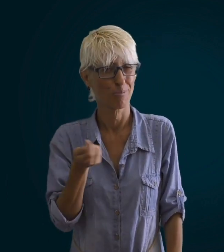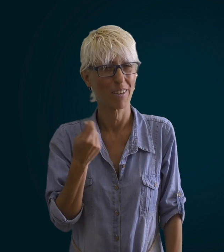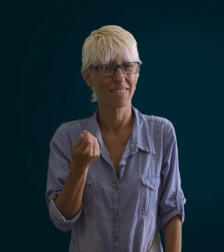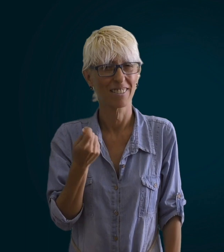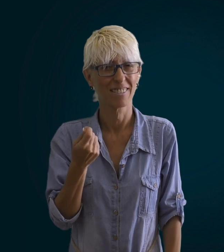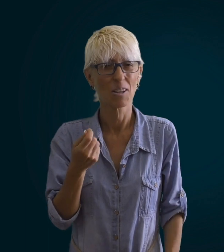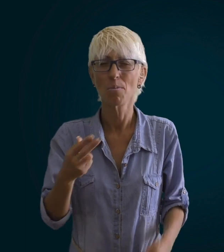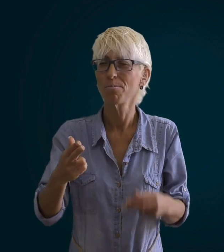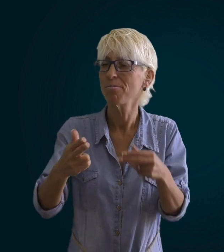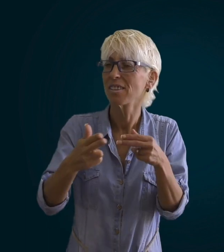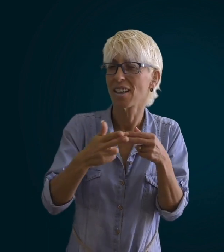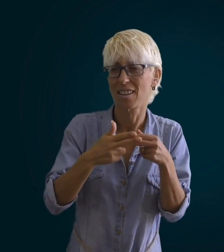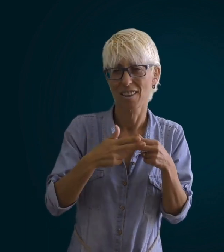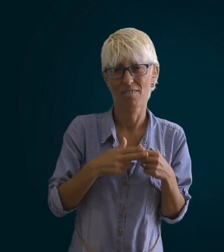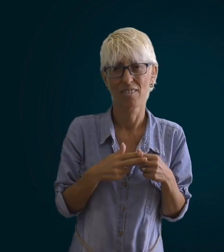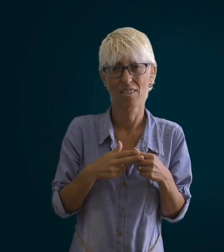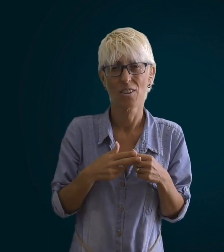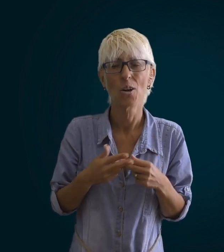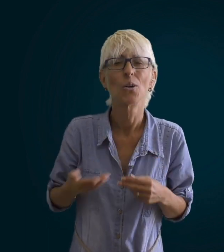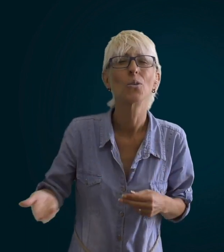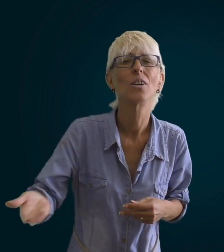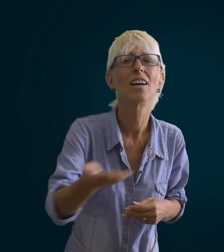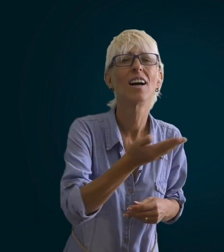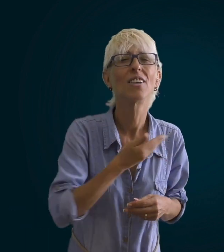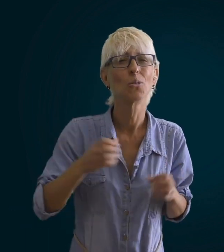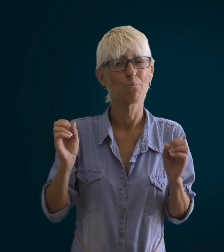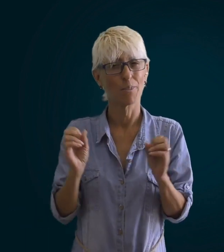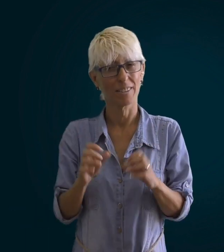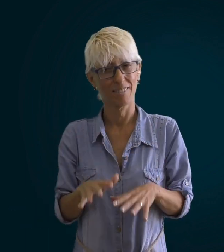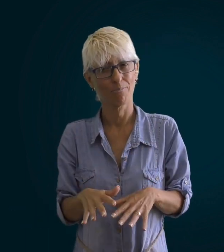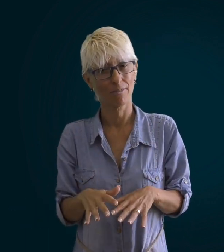saturday is come everybody come